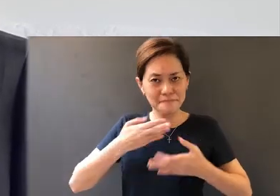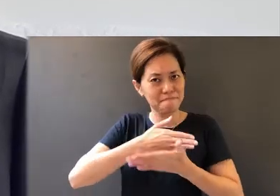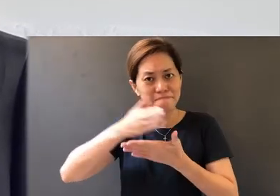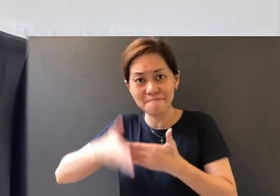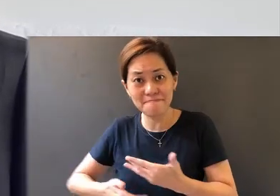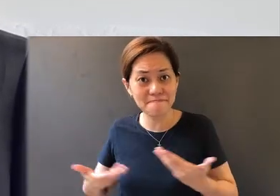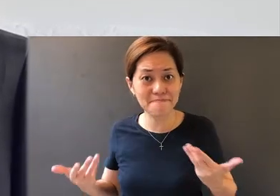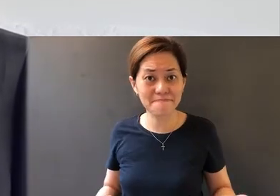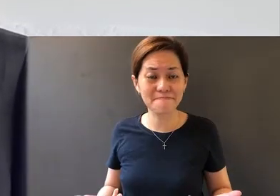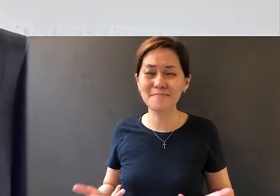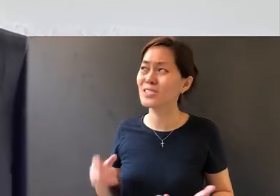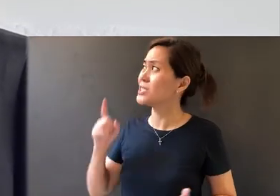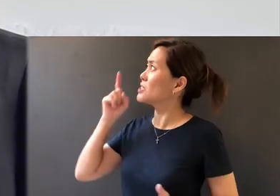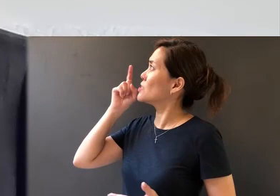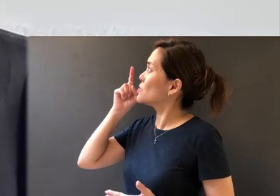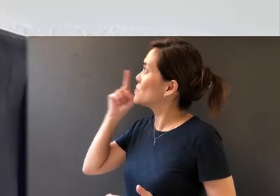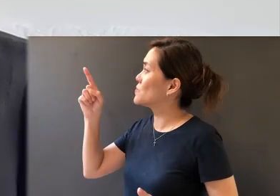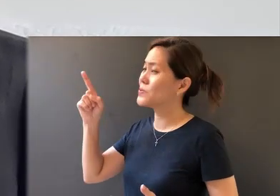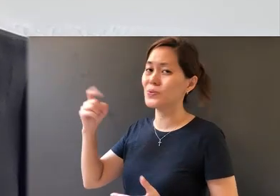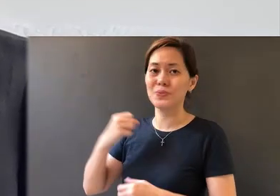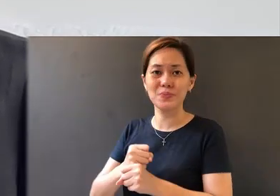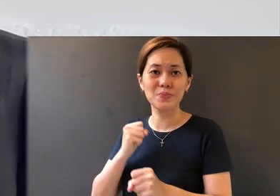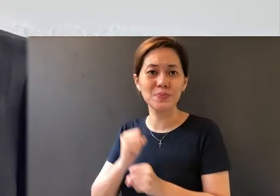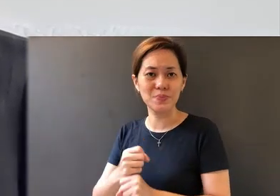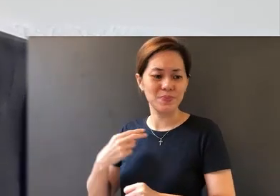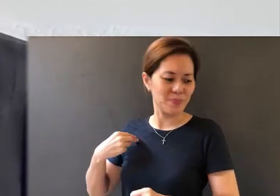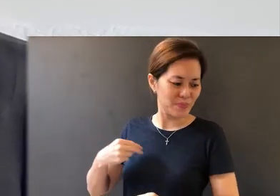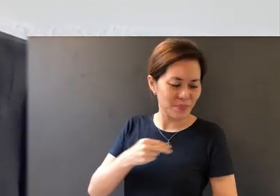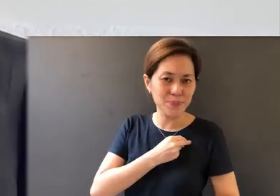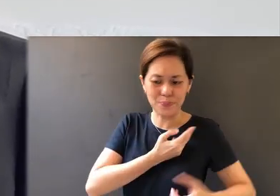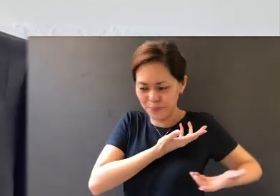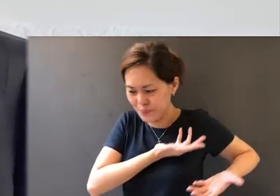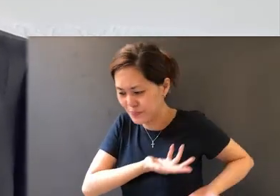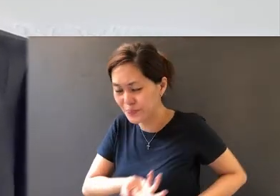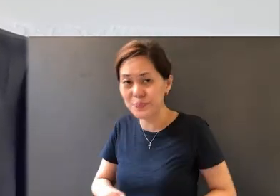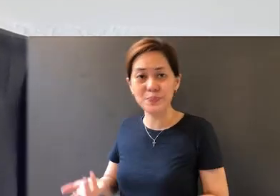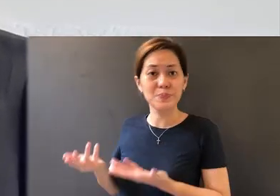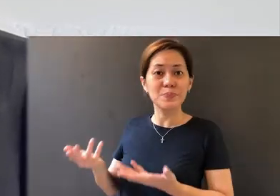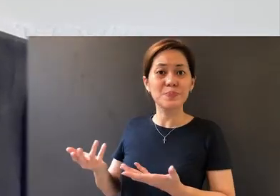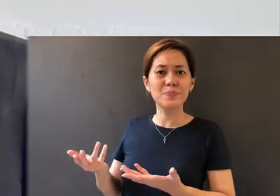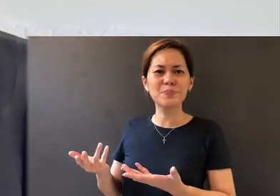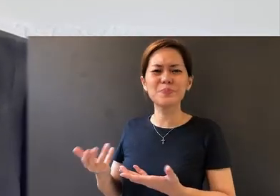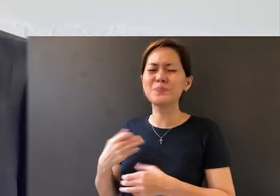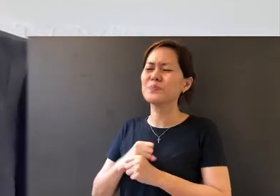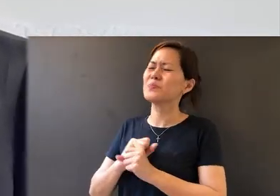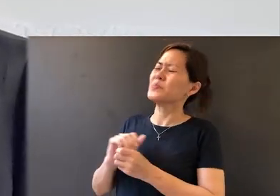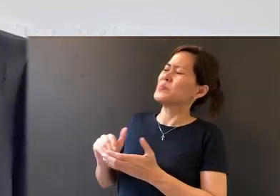Father, You will cause us, You'll bring us, You'll refine us